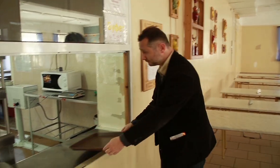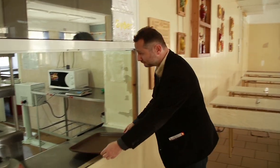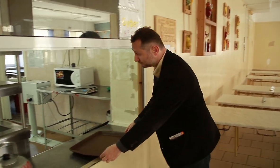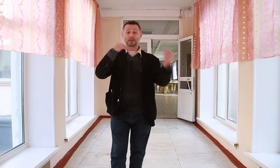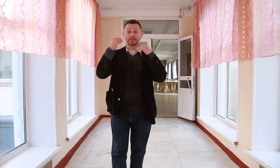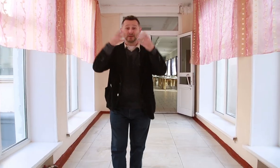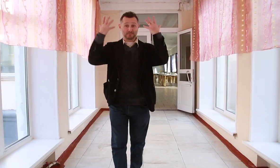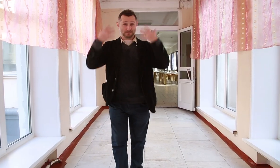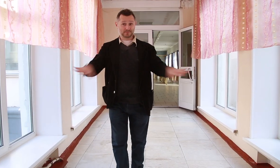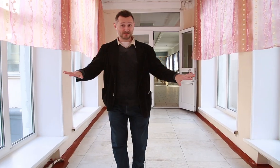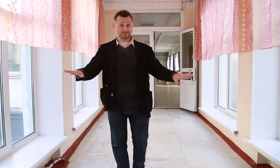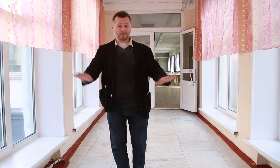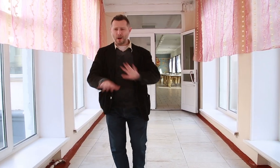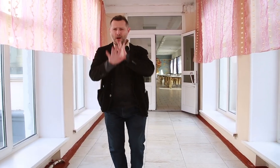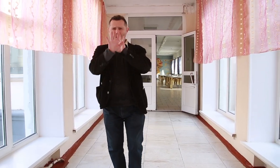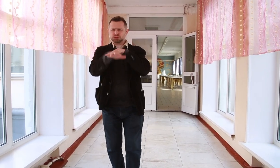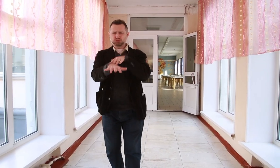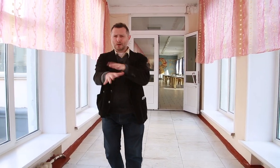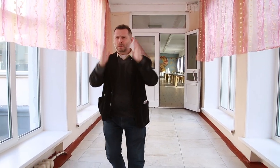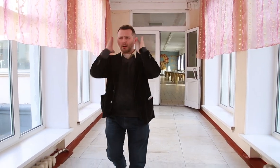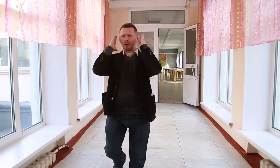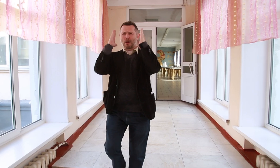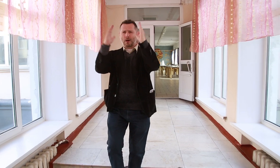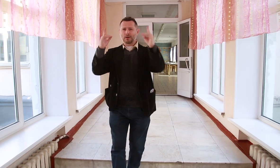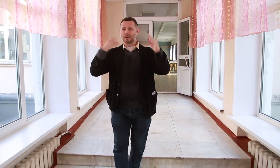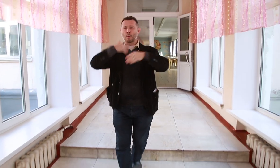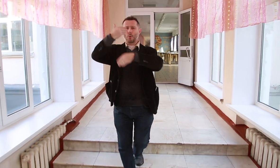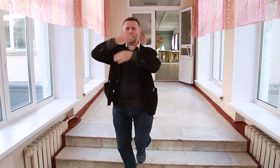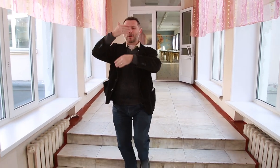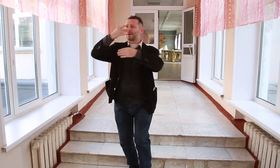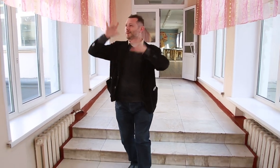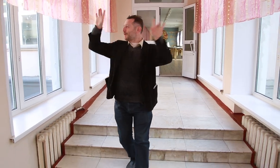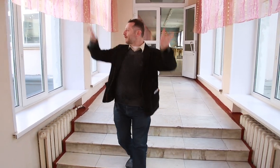Arkady: In the past, this theater was strong